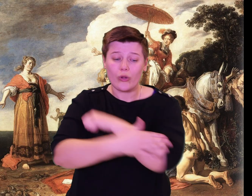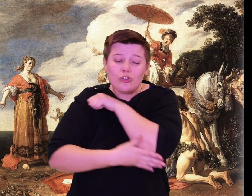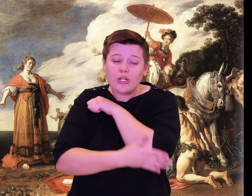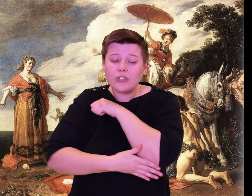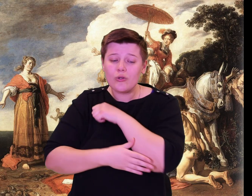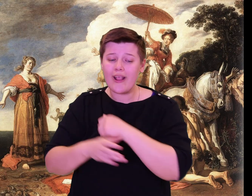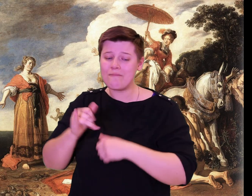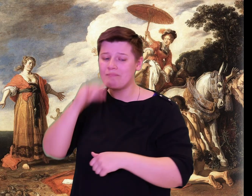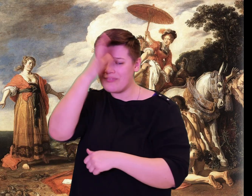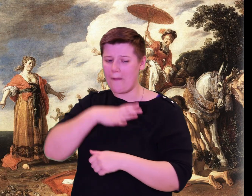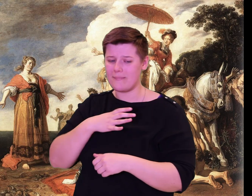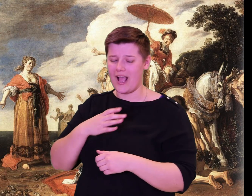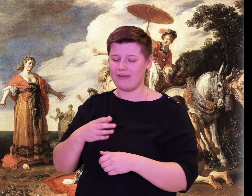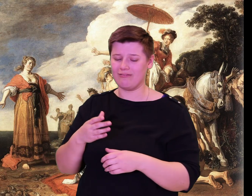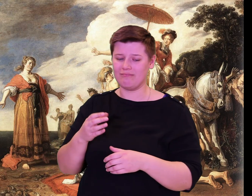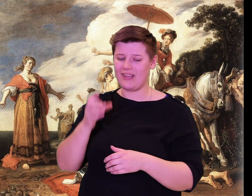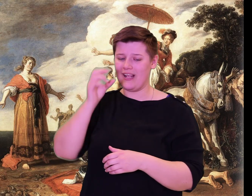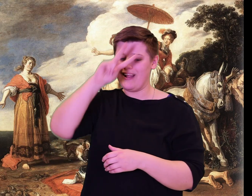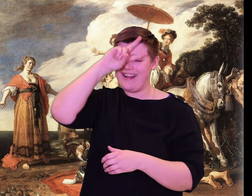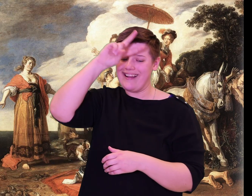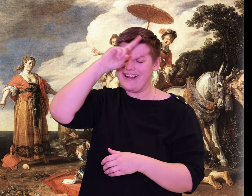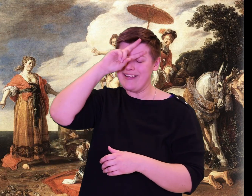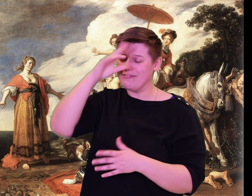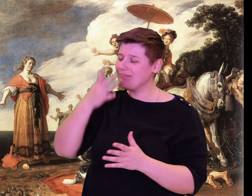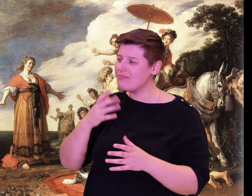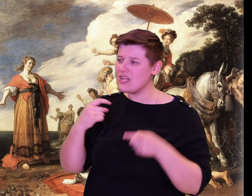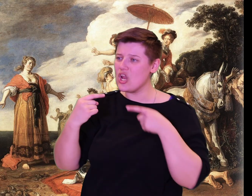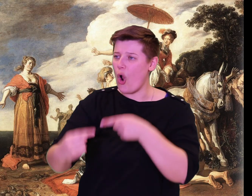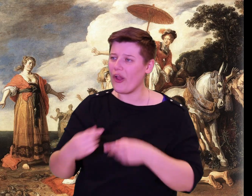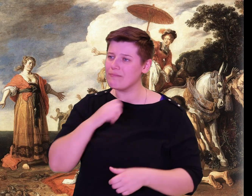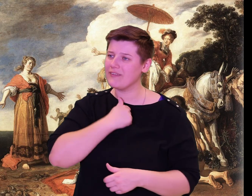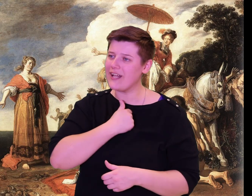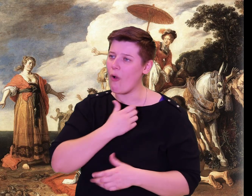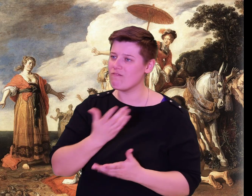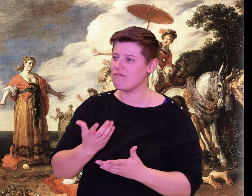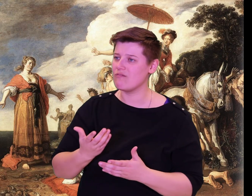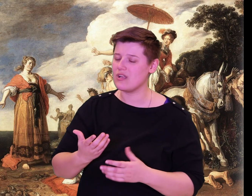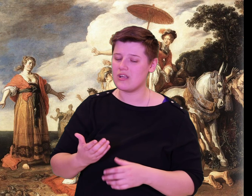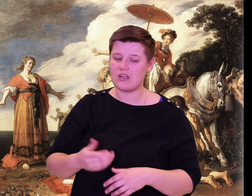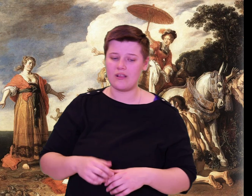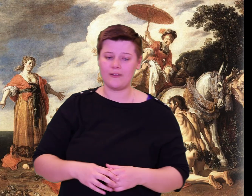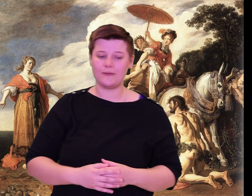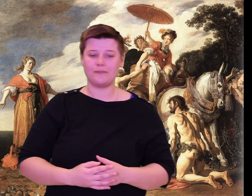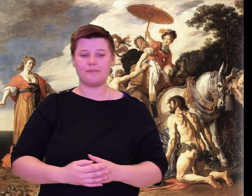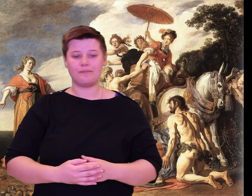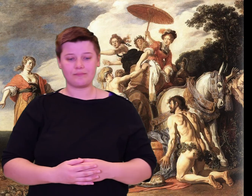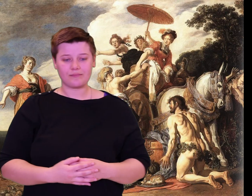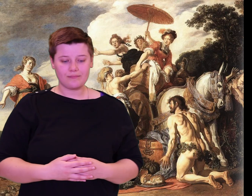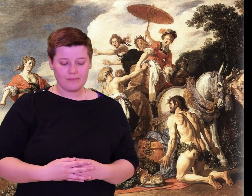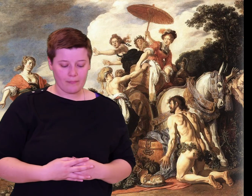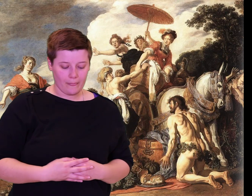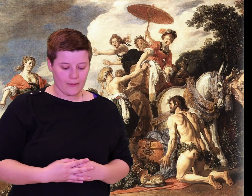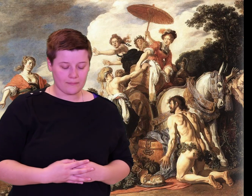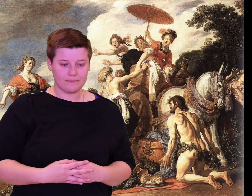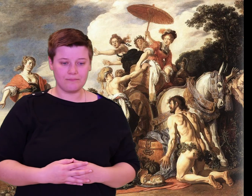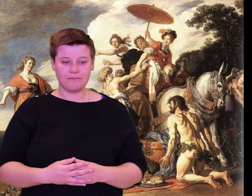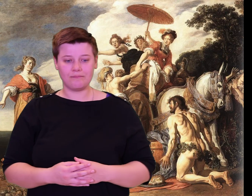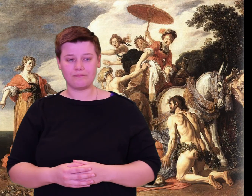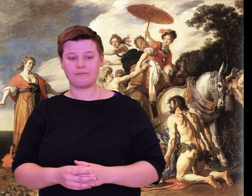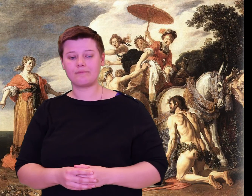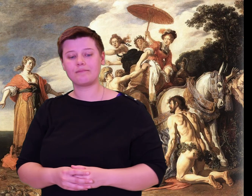You have made me greatly incensed, so I will take you on in any sport.